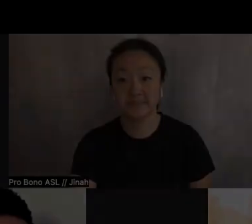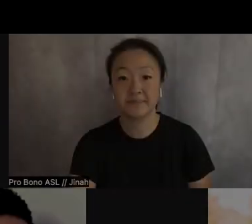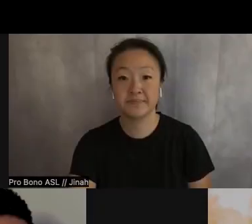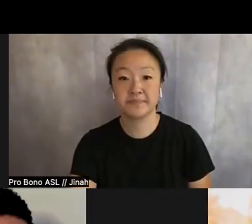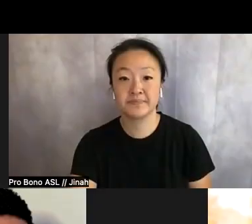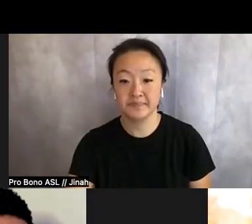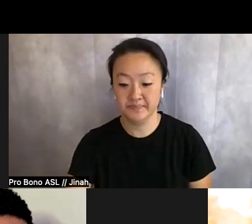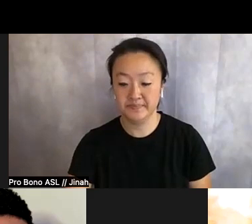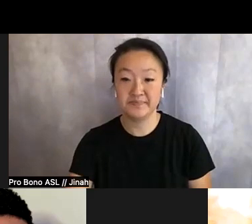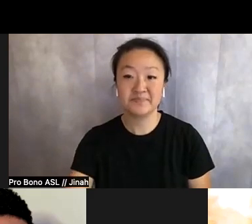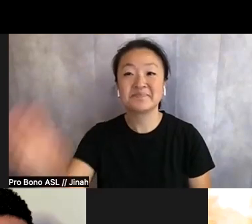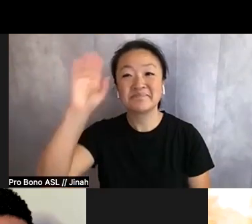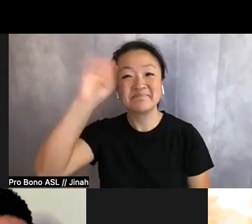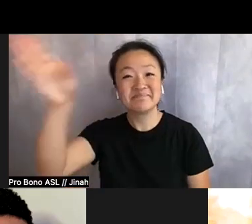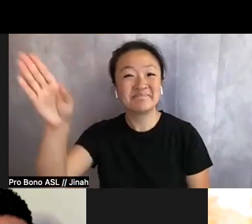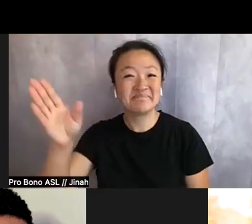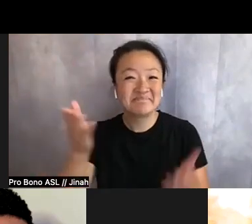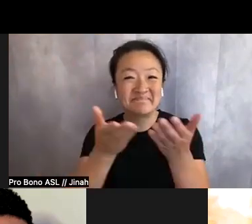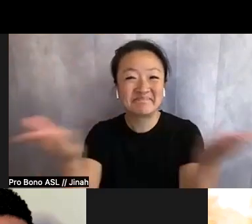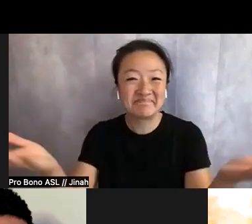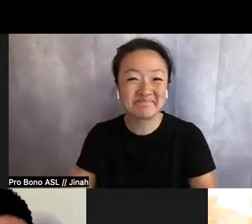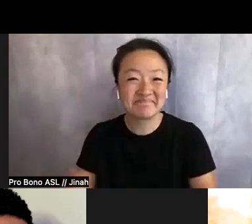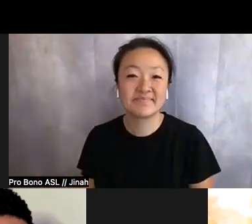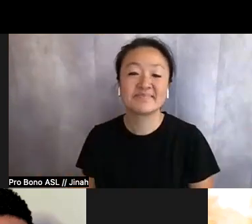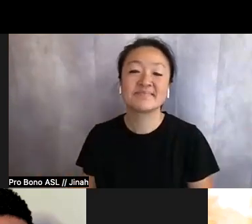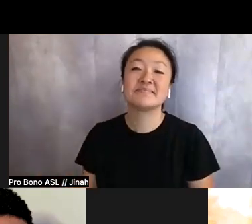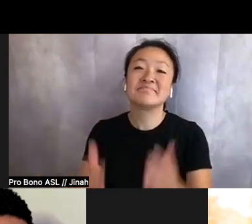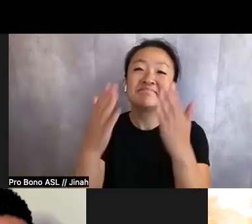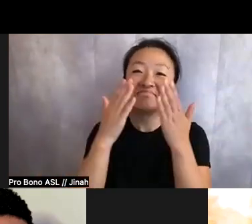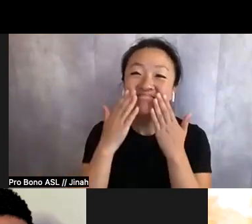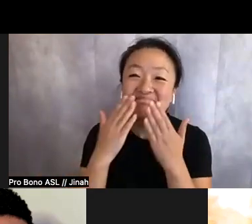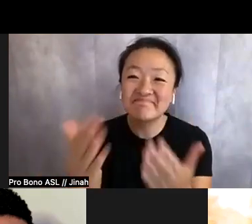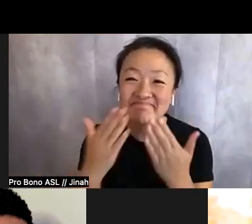Hi everyone, thank you so much for being here.